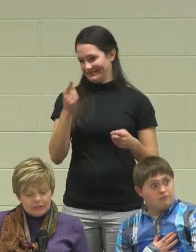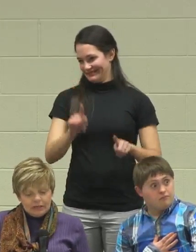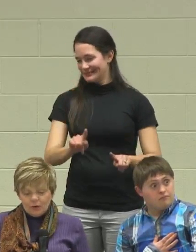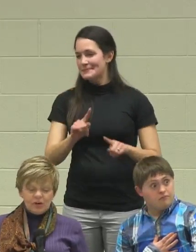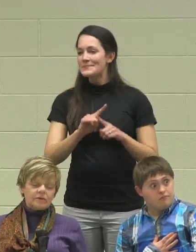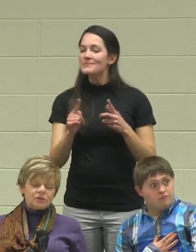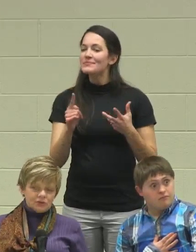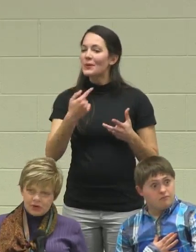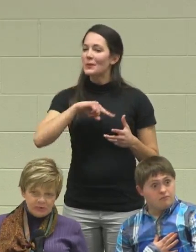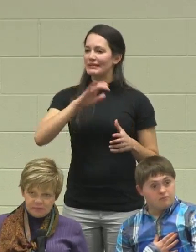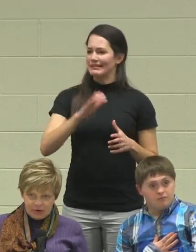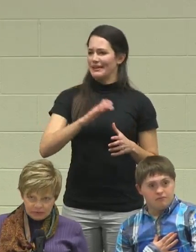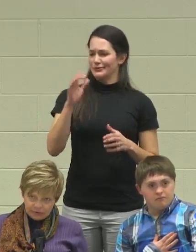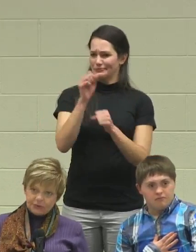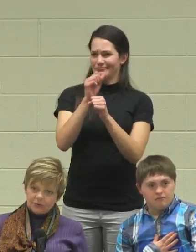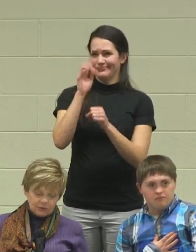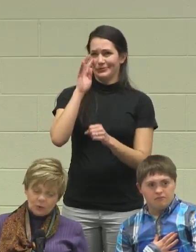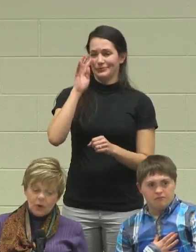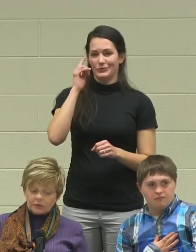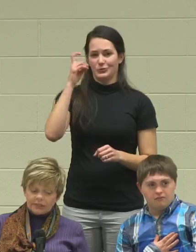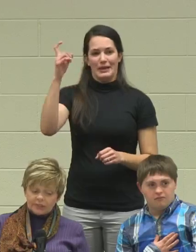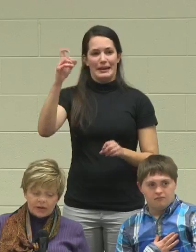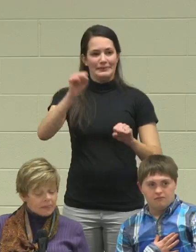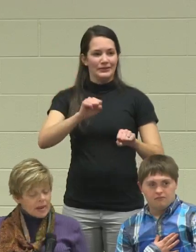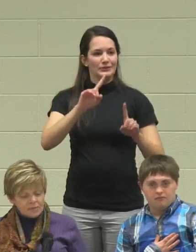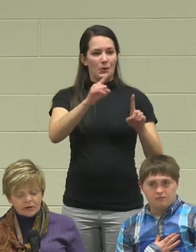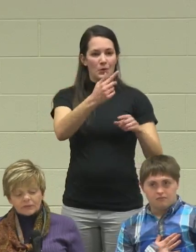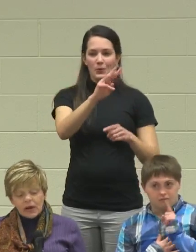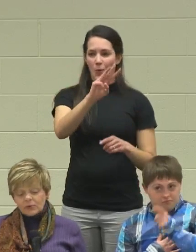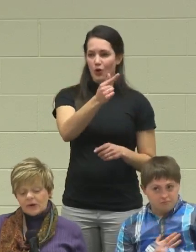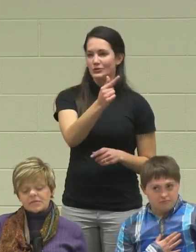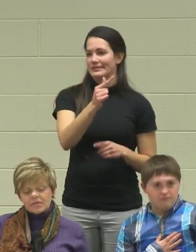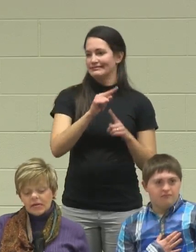We never dreamed he'd be able to do the Walgreens thing. Matter of fact, when I was sitting